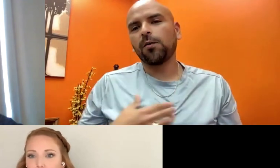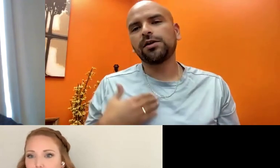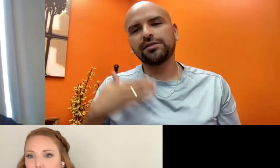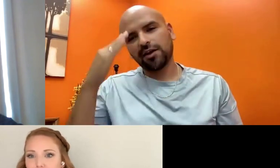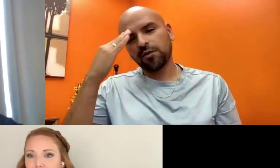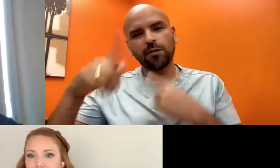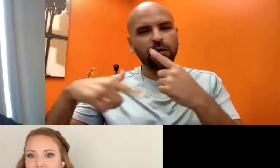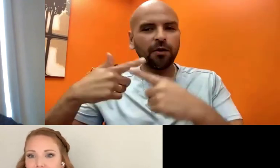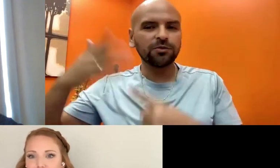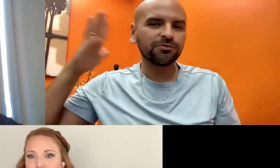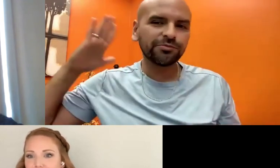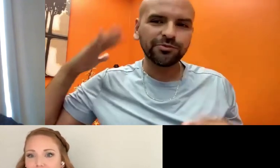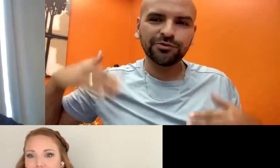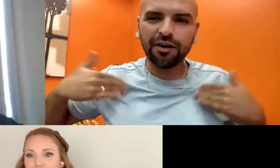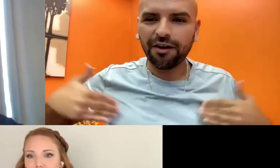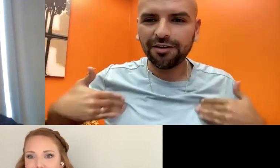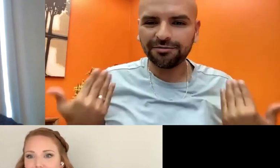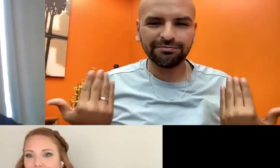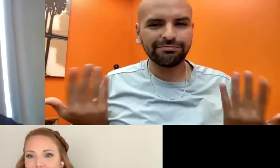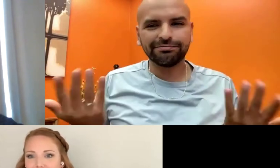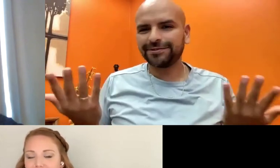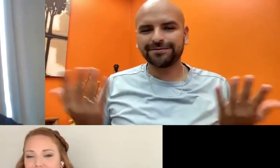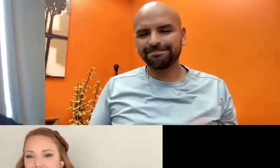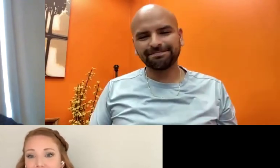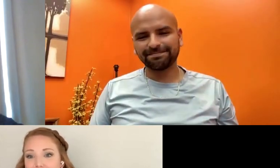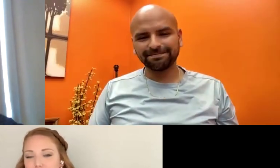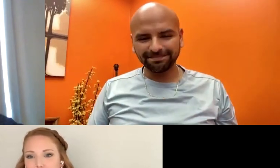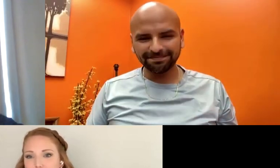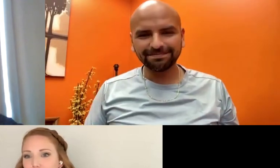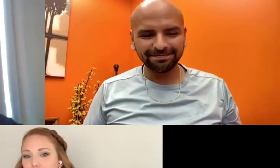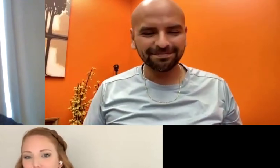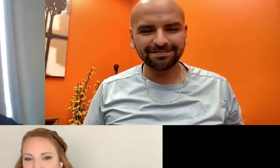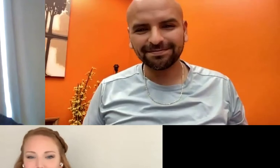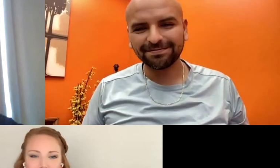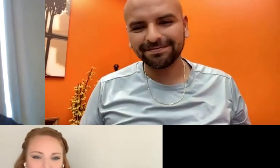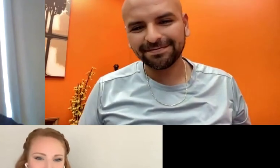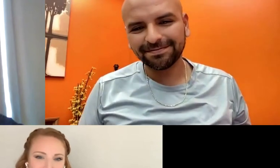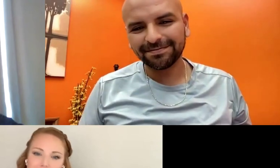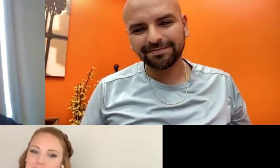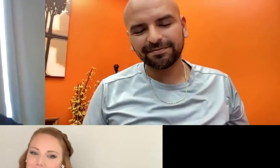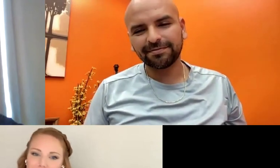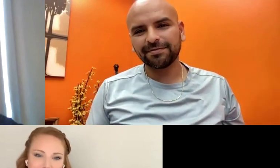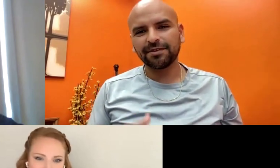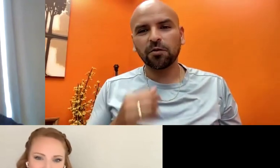great opportunity to take advantage of that and yeah, I wish I would have known what it was when I was younger. But